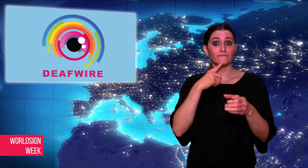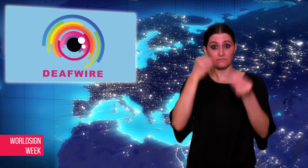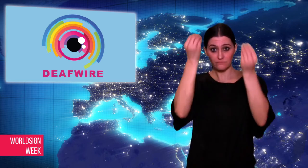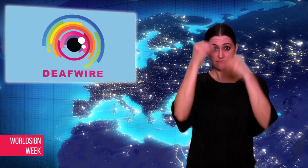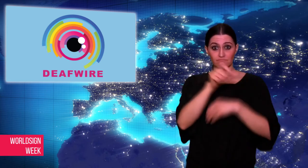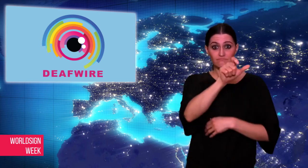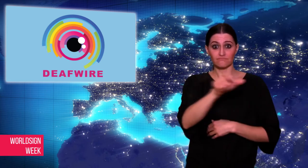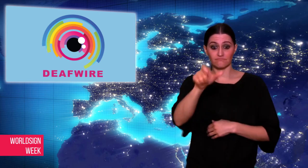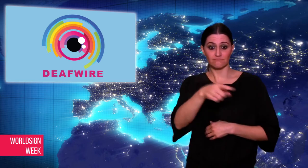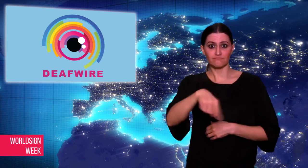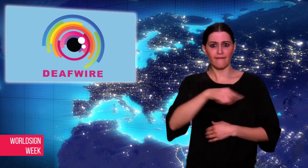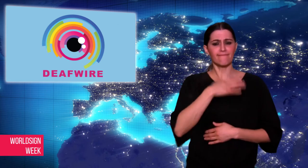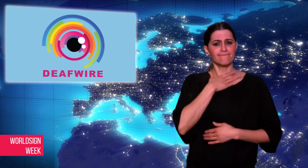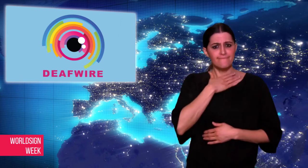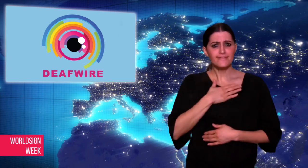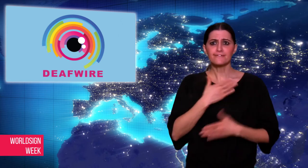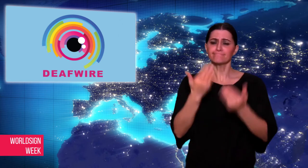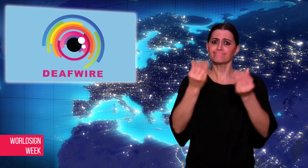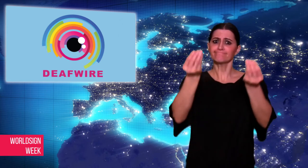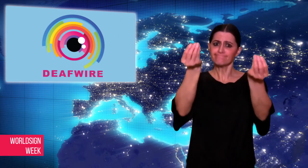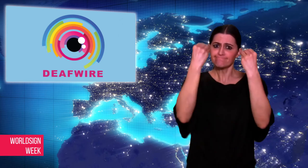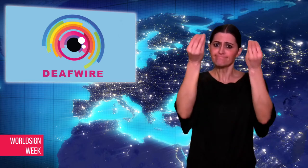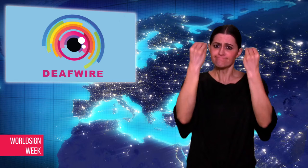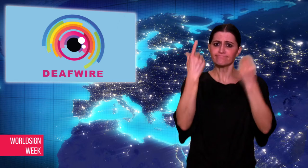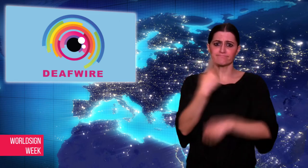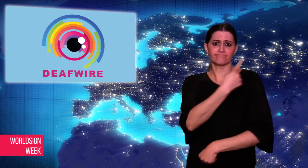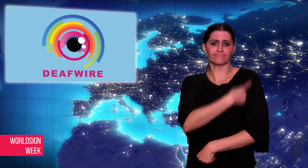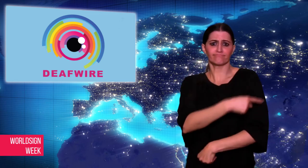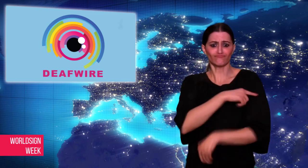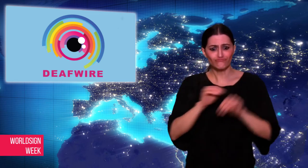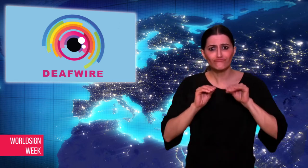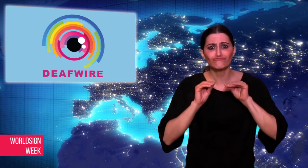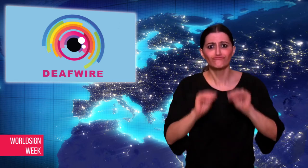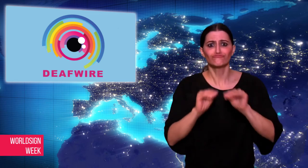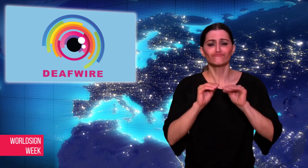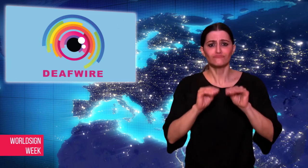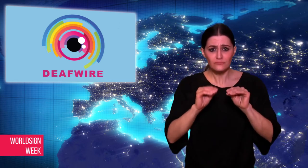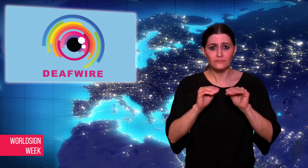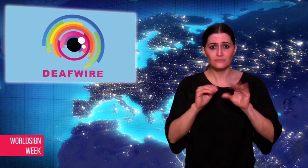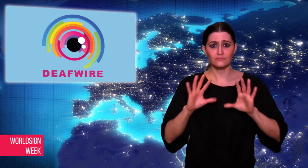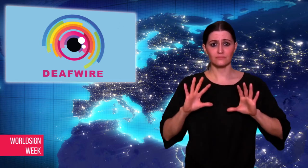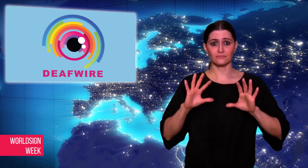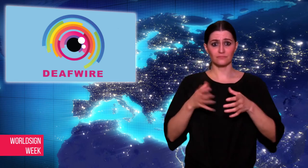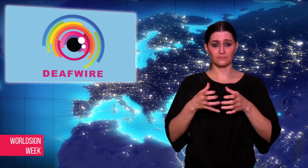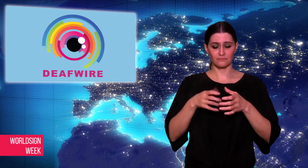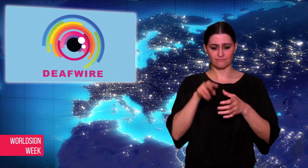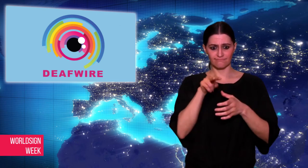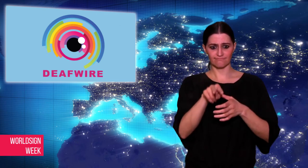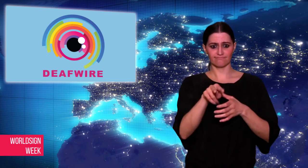would not provide Deaf students with